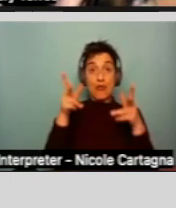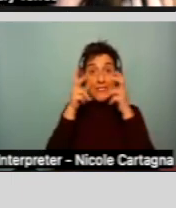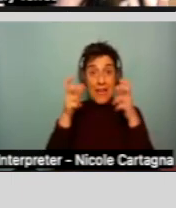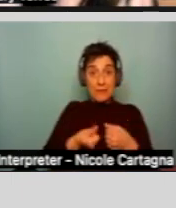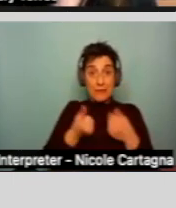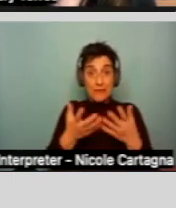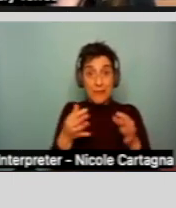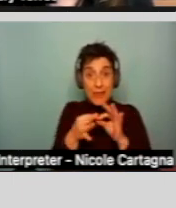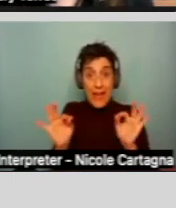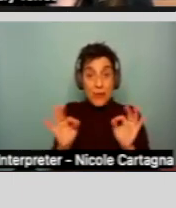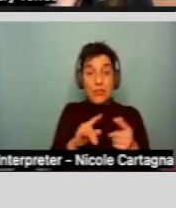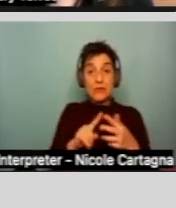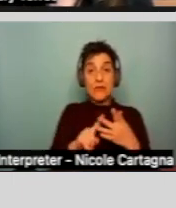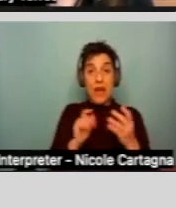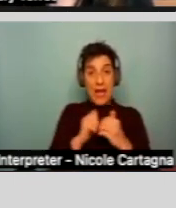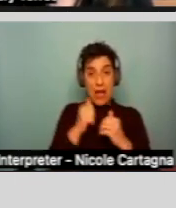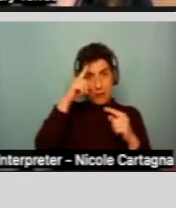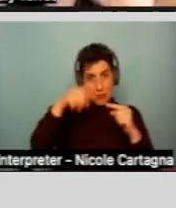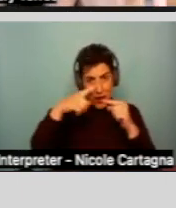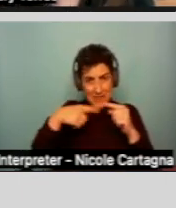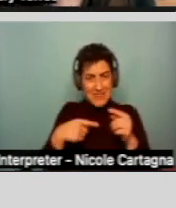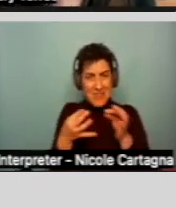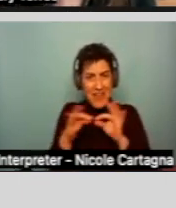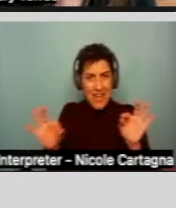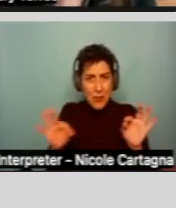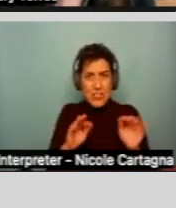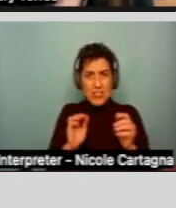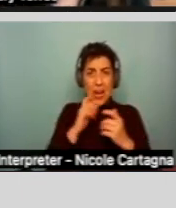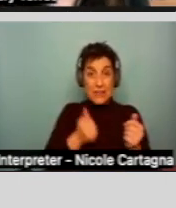how someone processes the language and how someone expresses language.